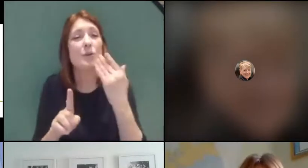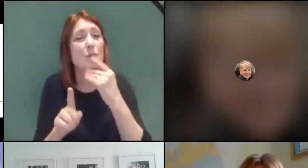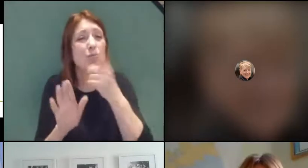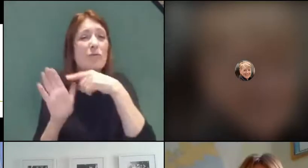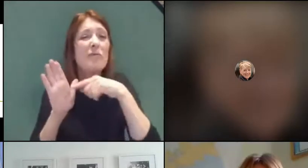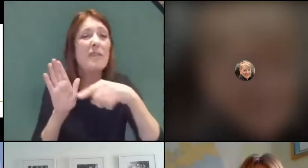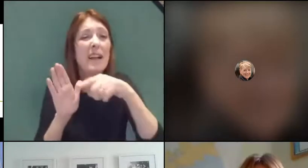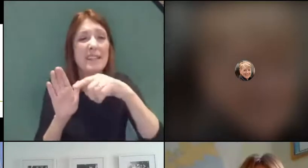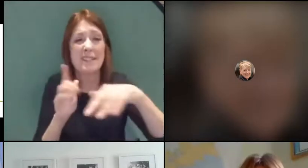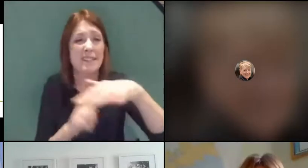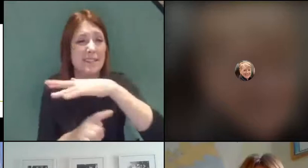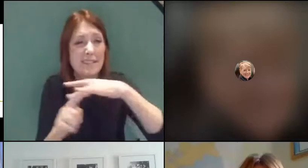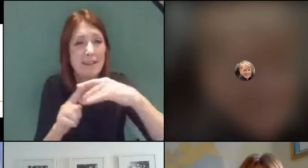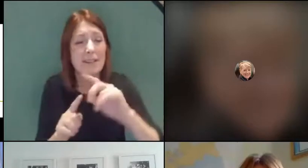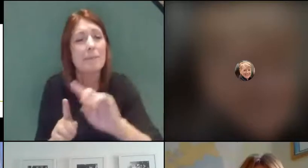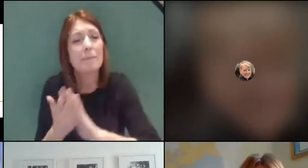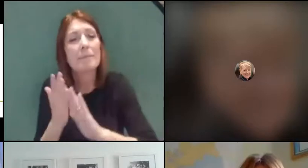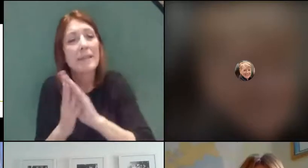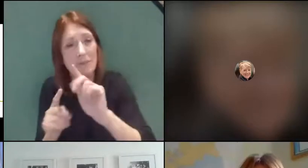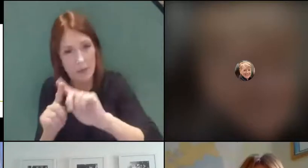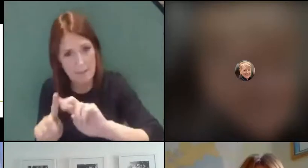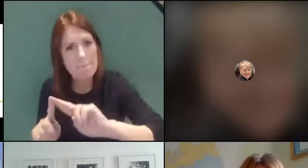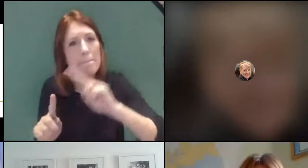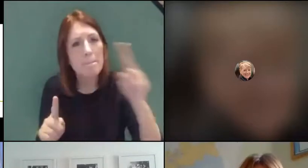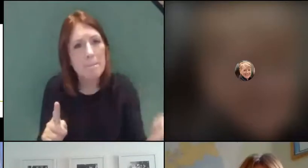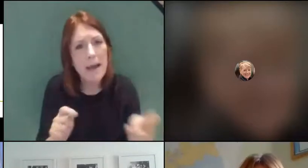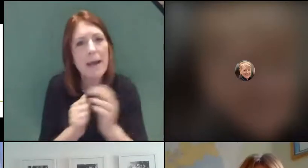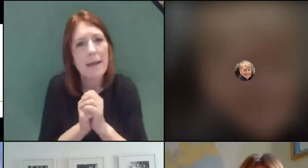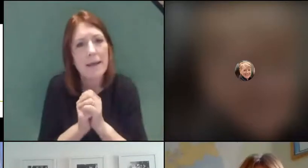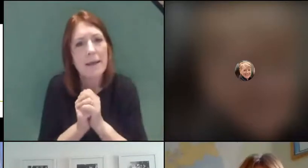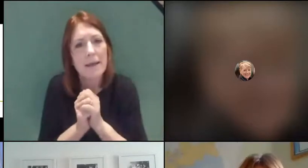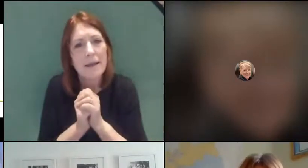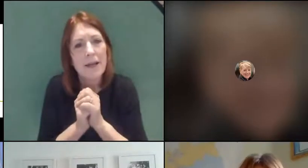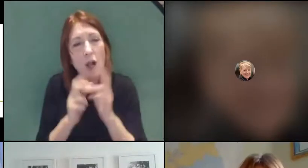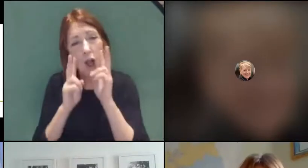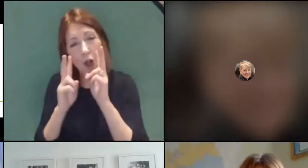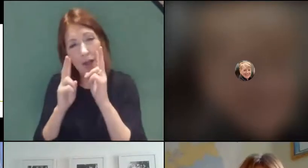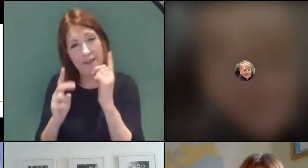And if you can go back and if we are allowed to, look at the evidence that you have in front